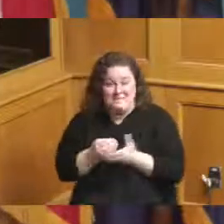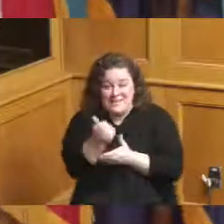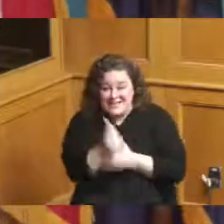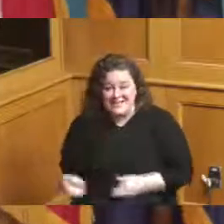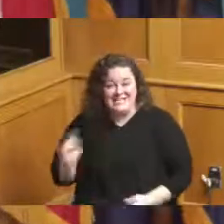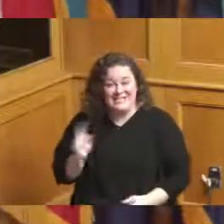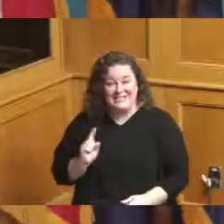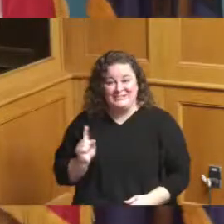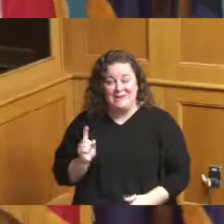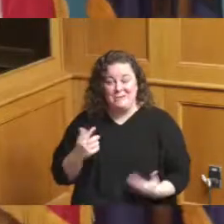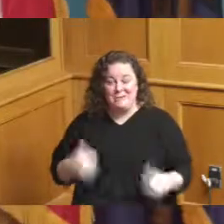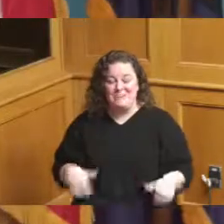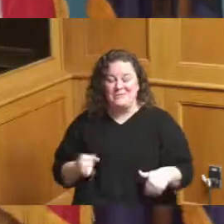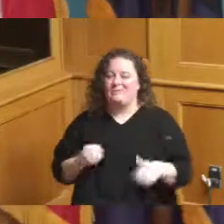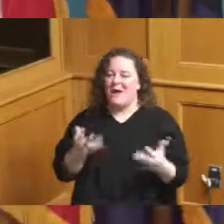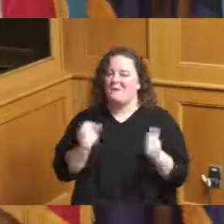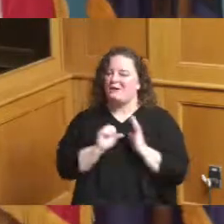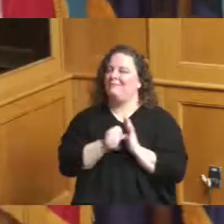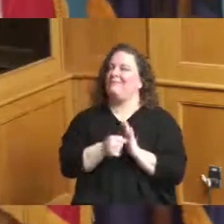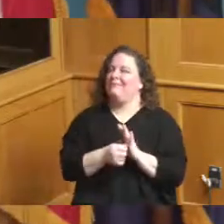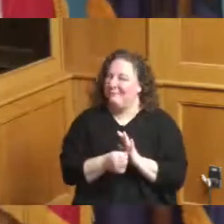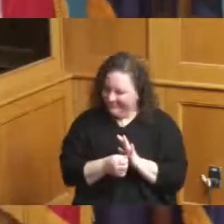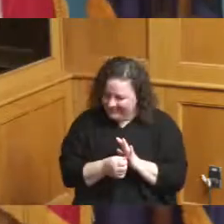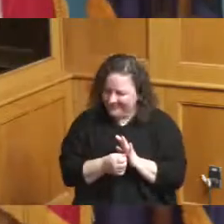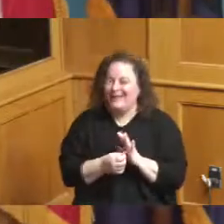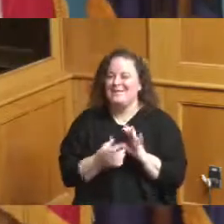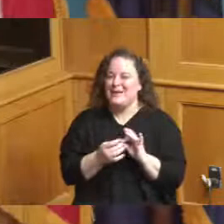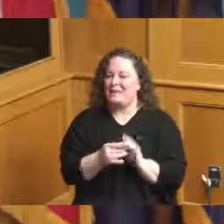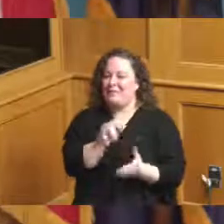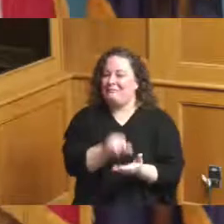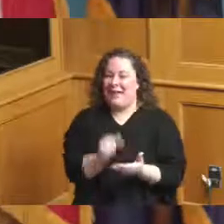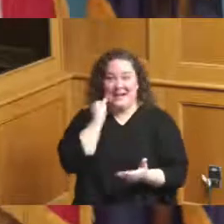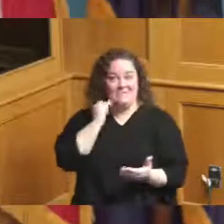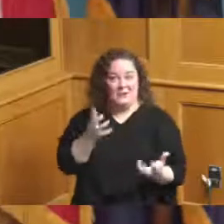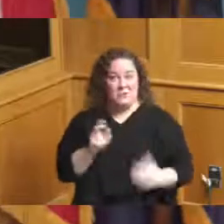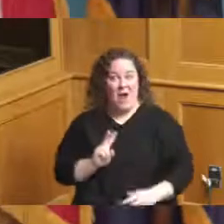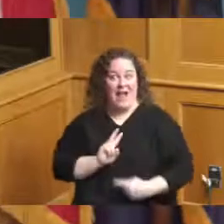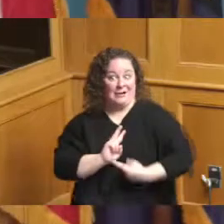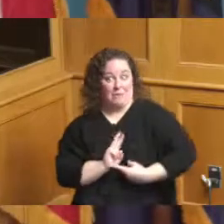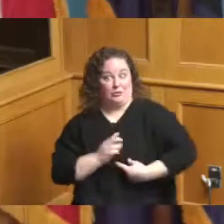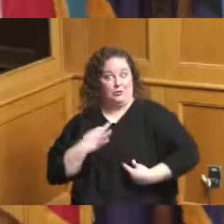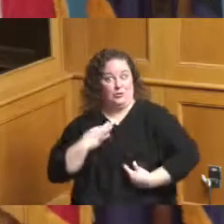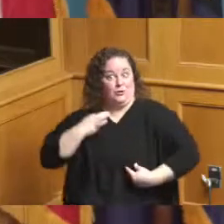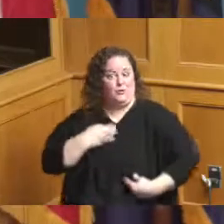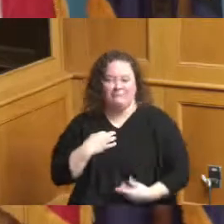so I just wanted to highlight that for those who want to wear that and then also I had gotten a